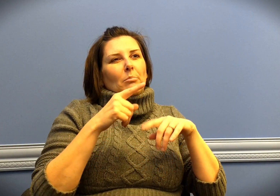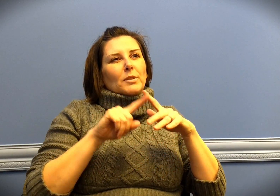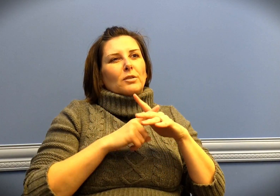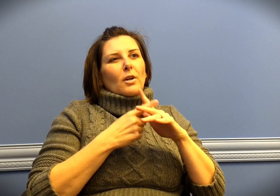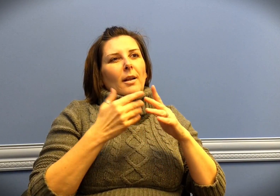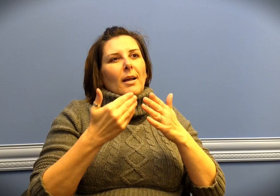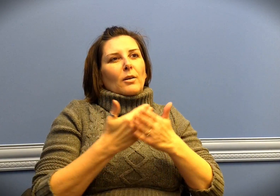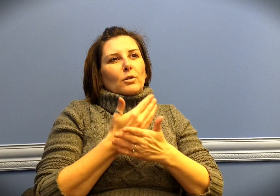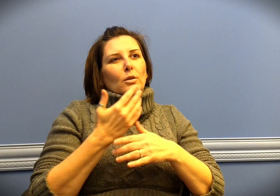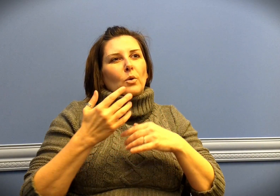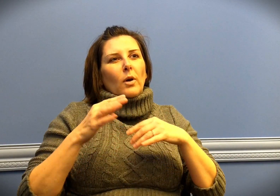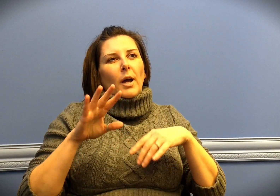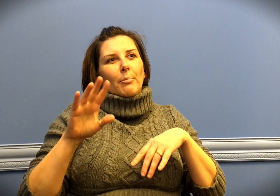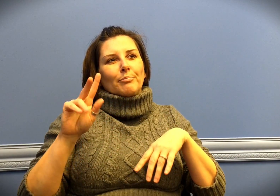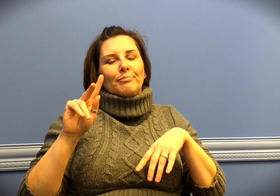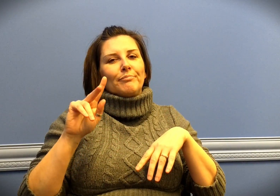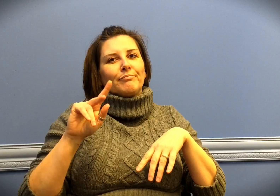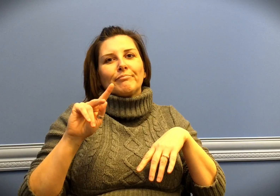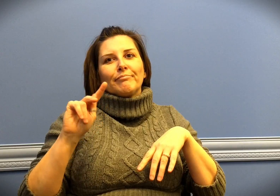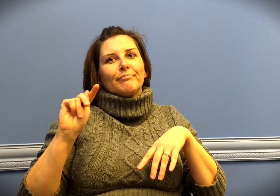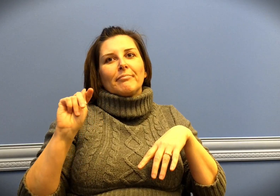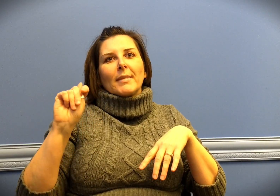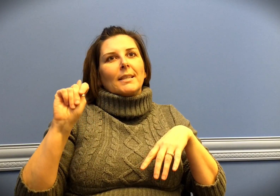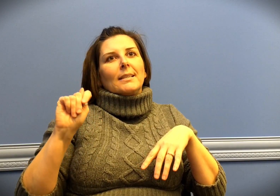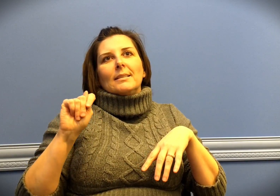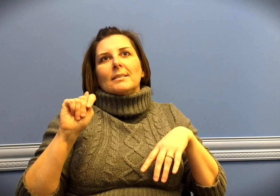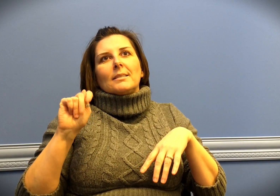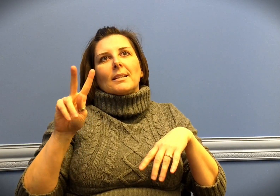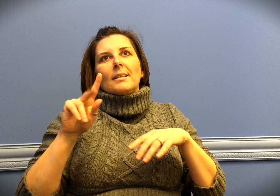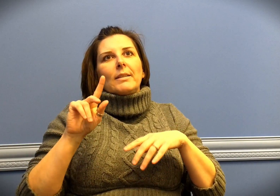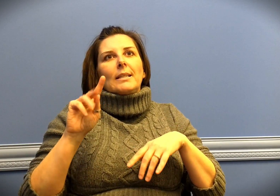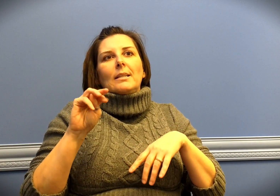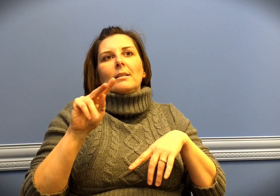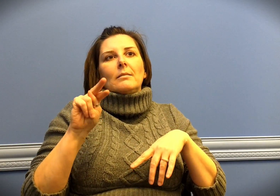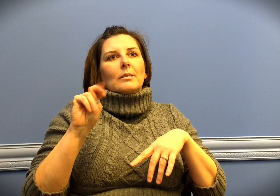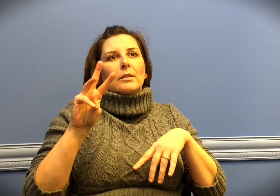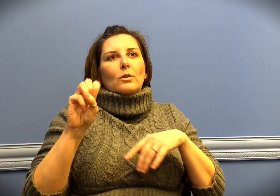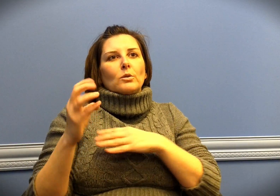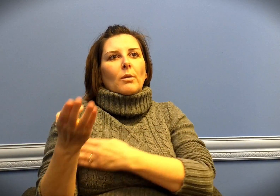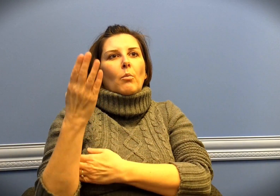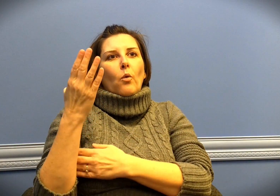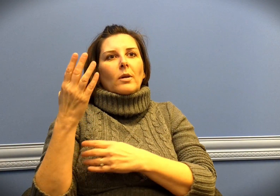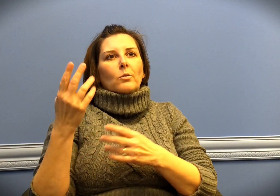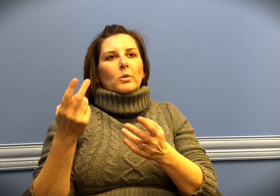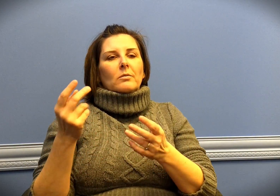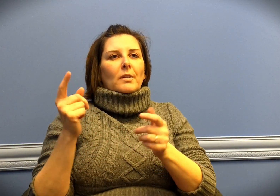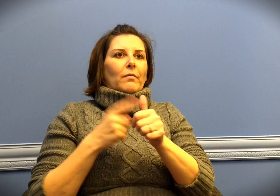My school began giving announcements, TV announcements like sharing the news in first hour.